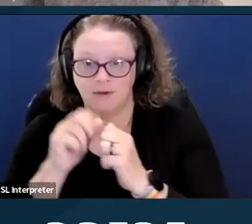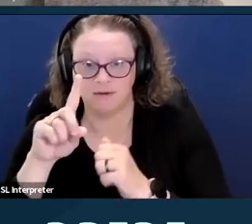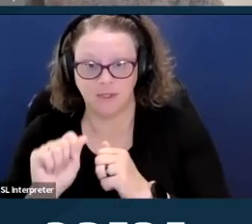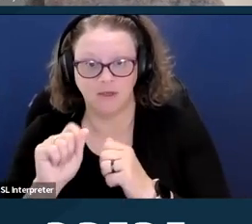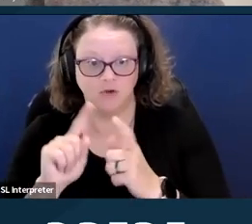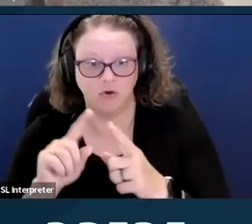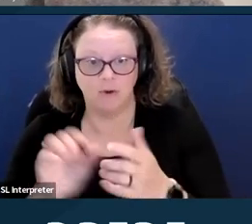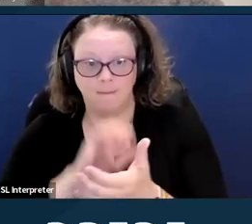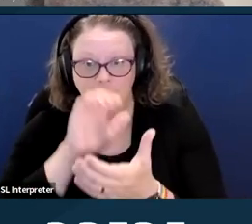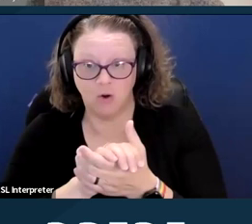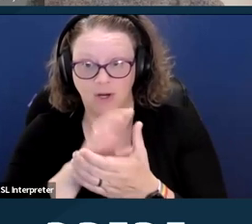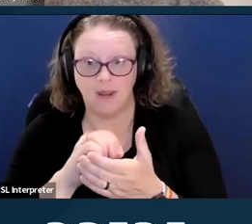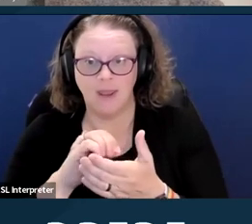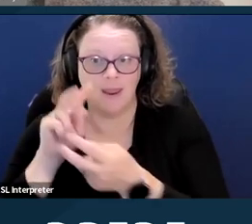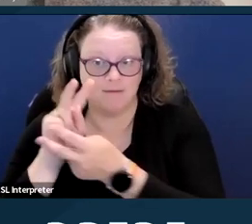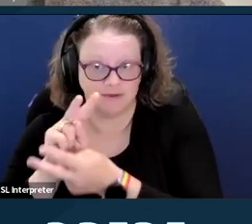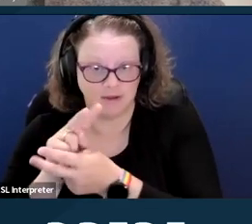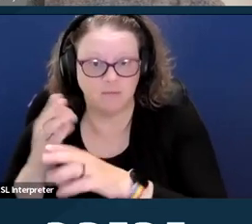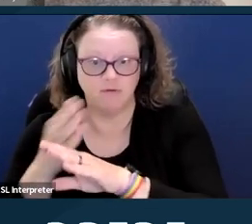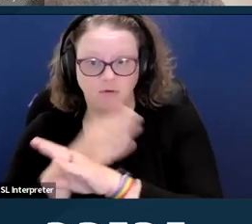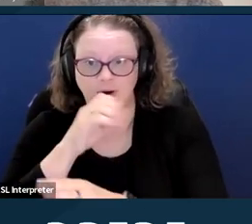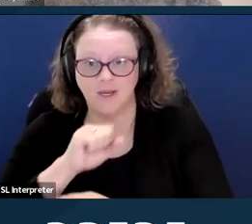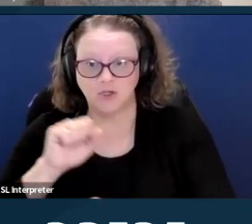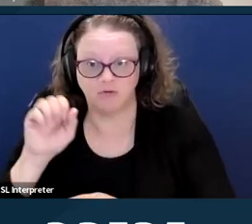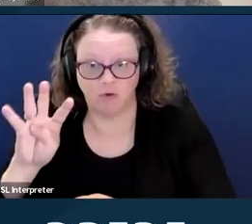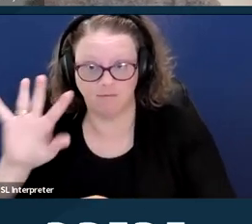which were an attempt to essentially prevent people